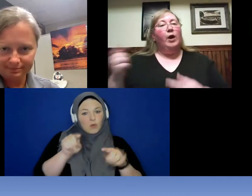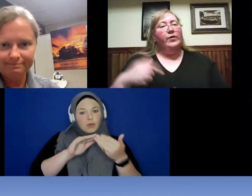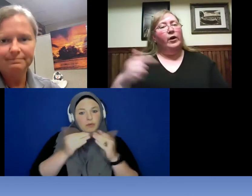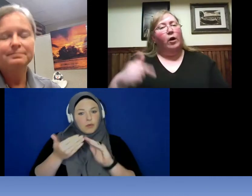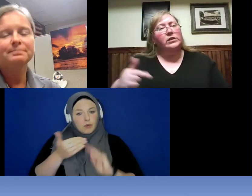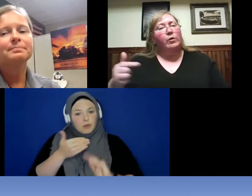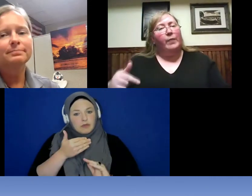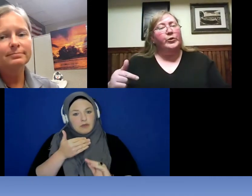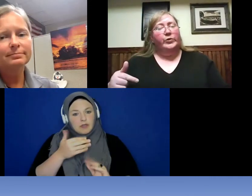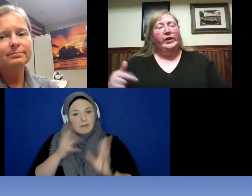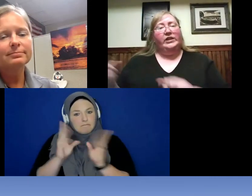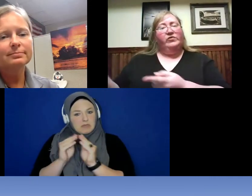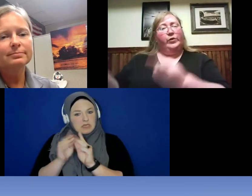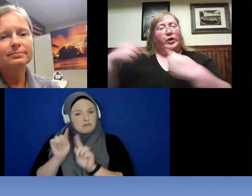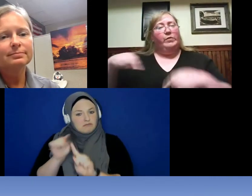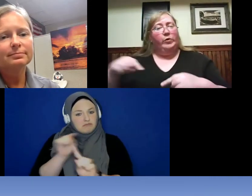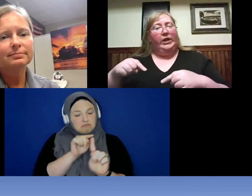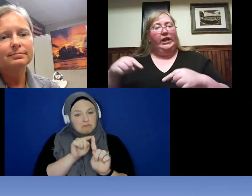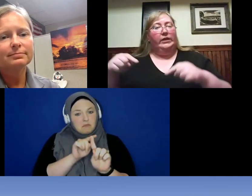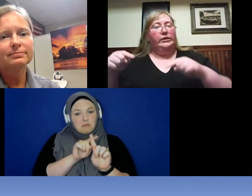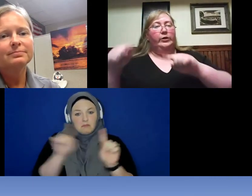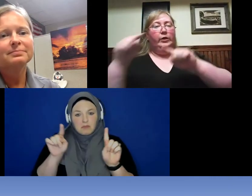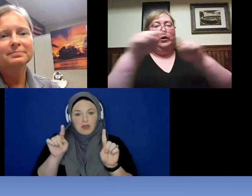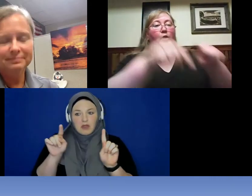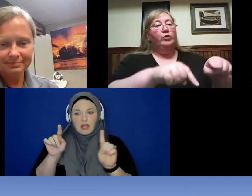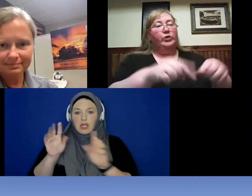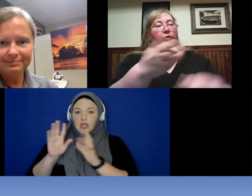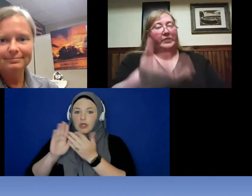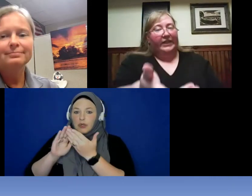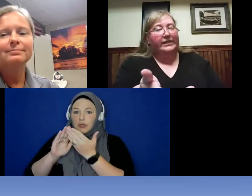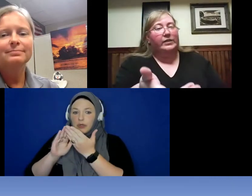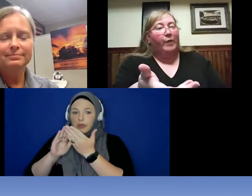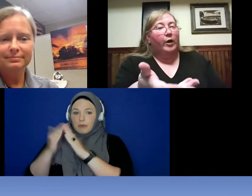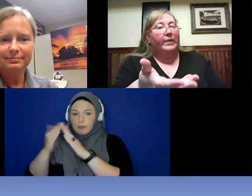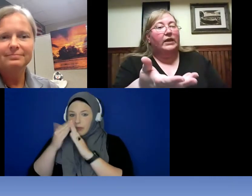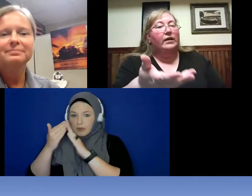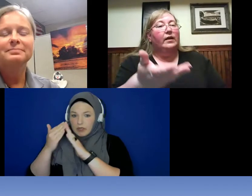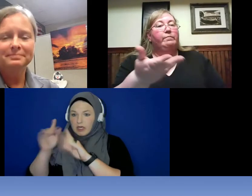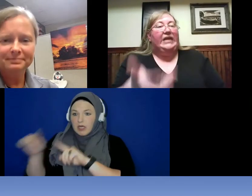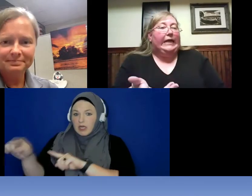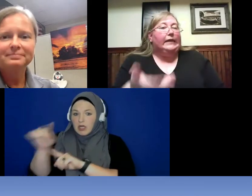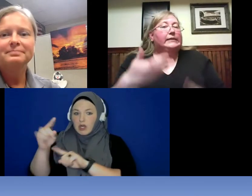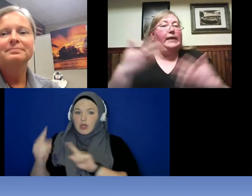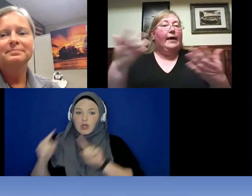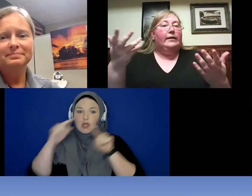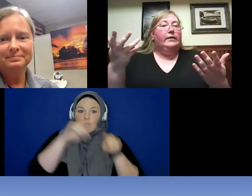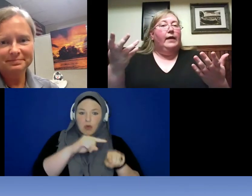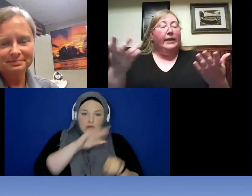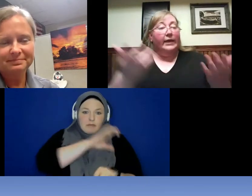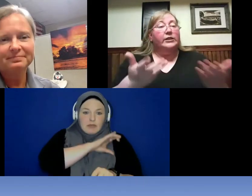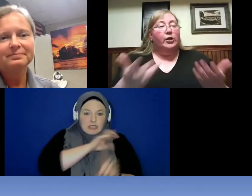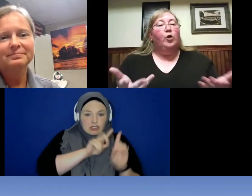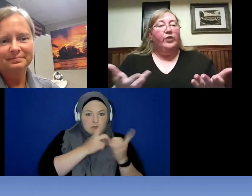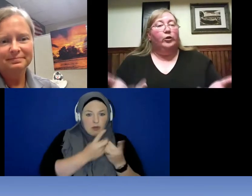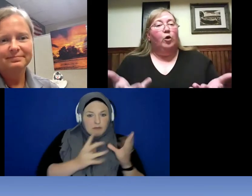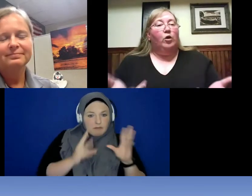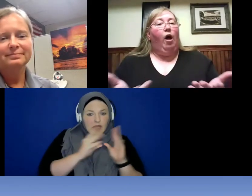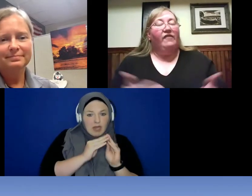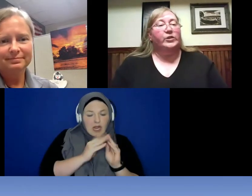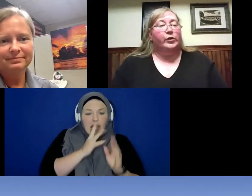there also opportunities for the community to go to the police department meetings and get to know their local officers